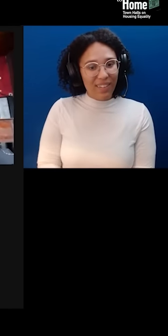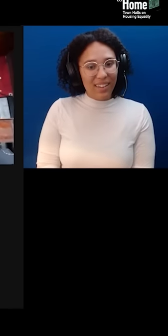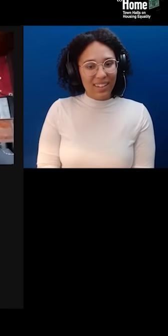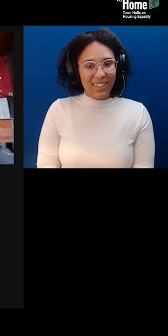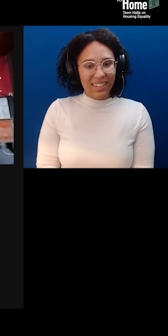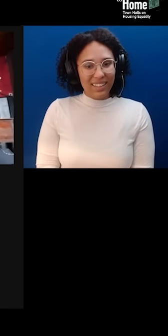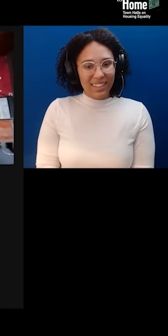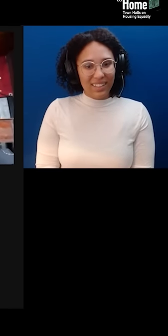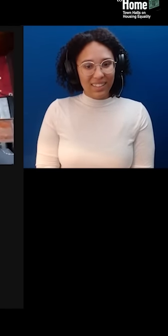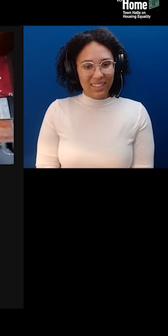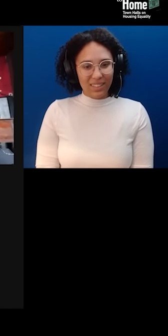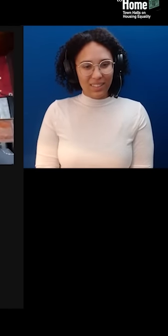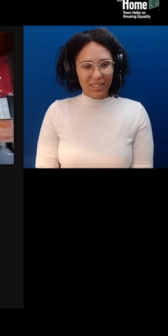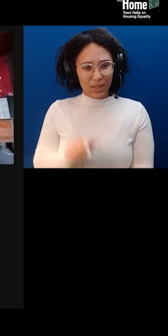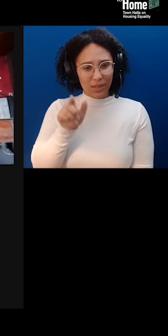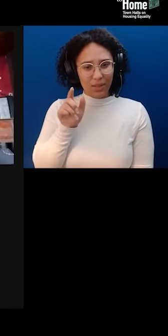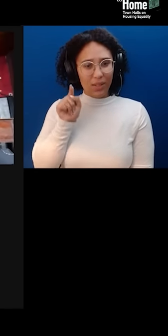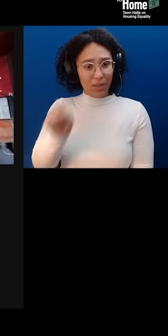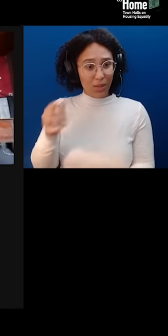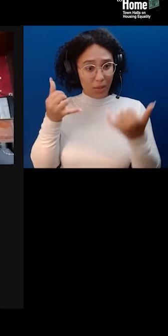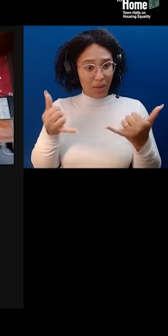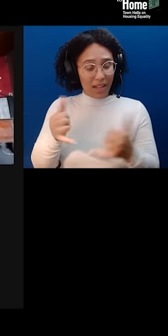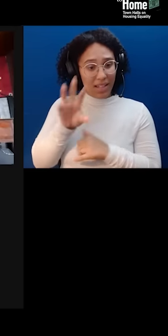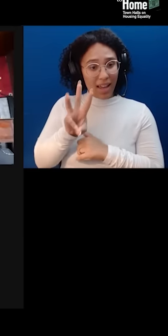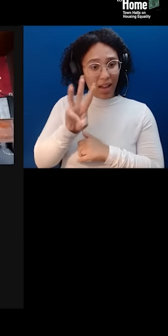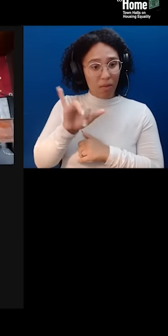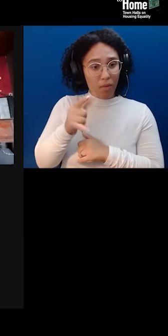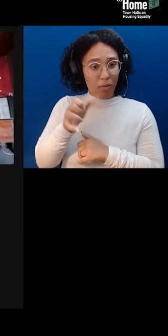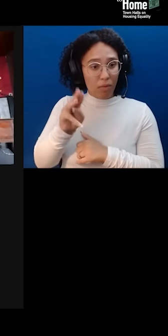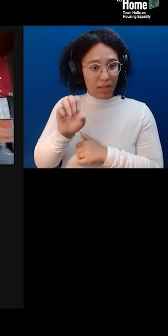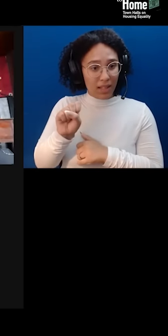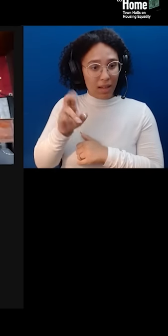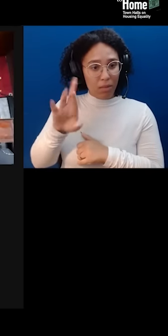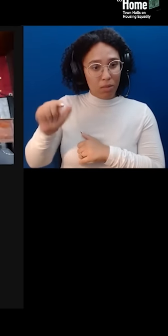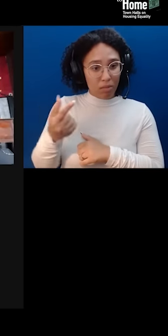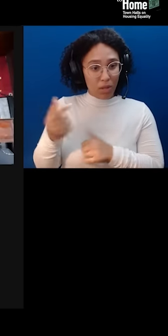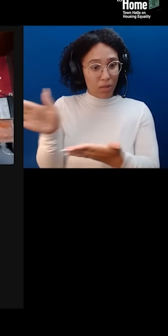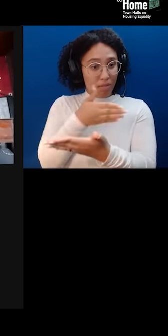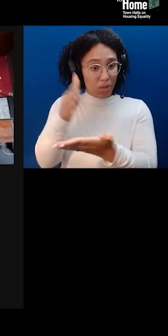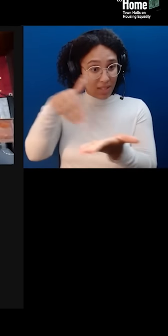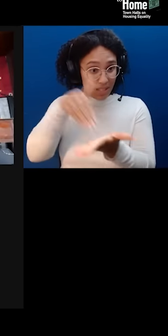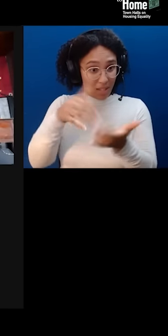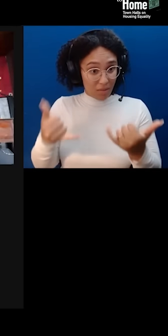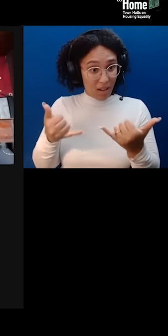you're at the Williamsburg Music Center tonight? Yes, we are here amongst a million instruments.